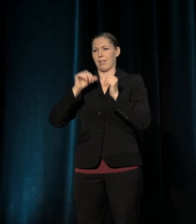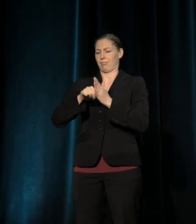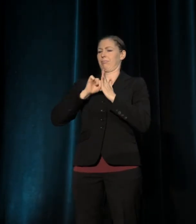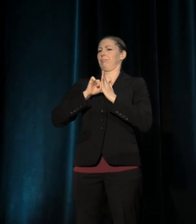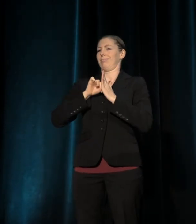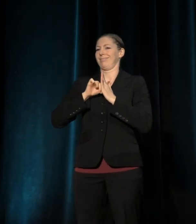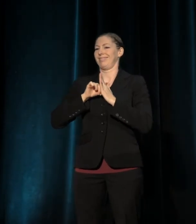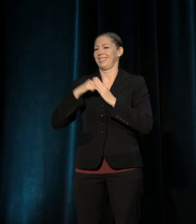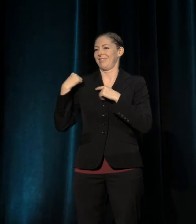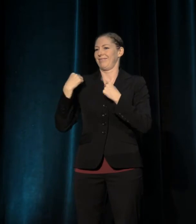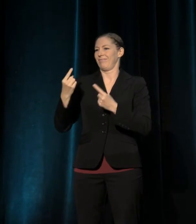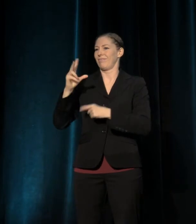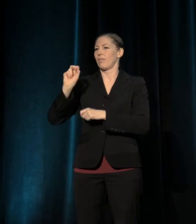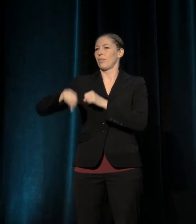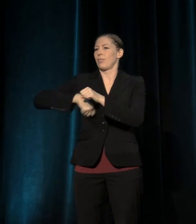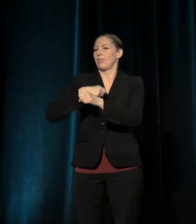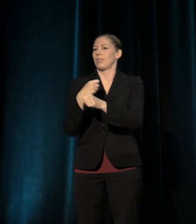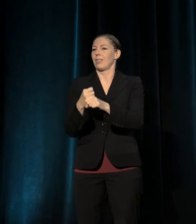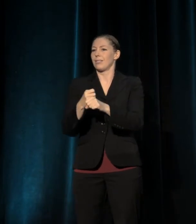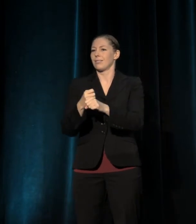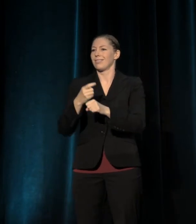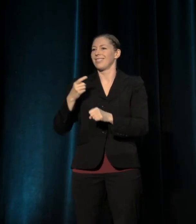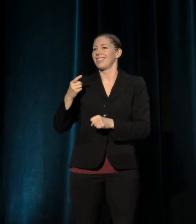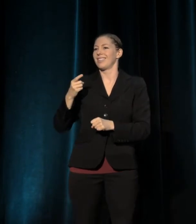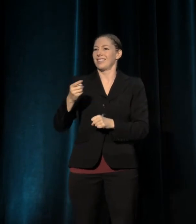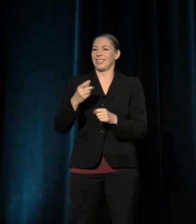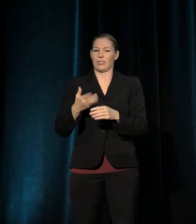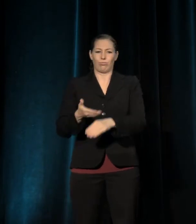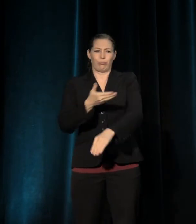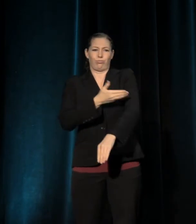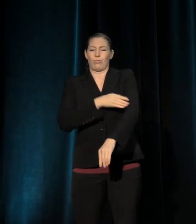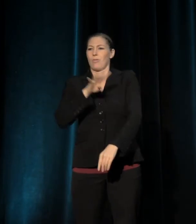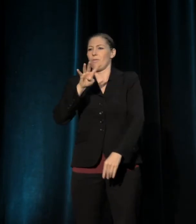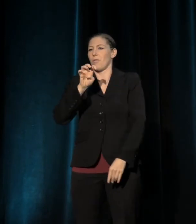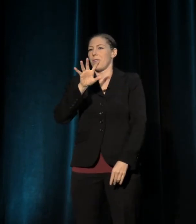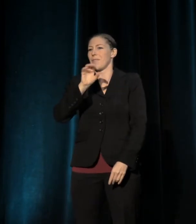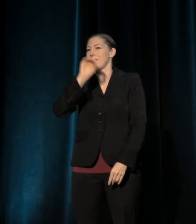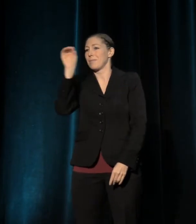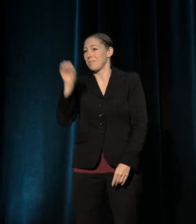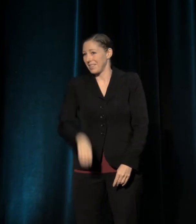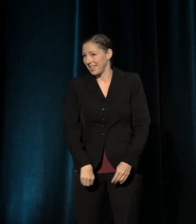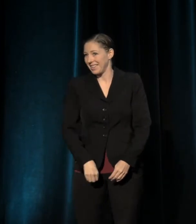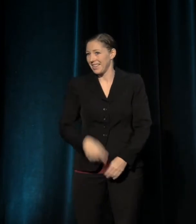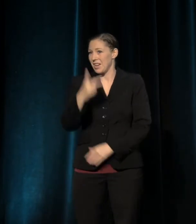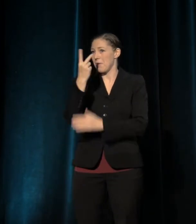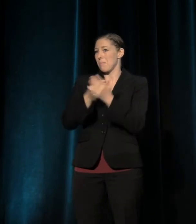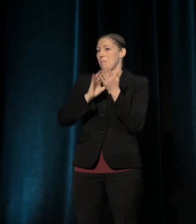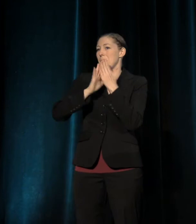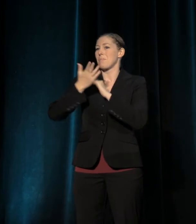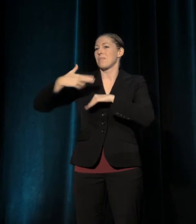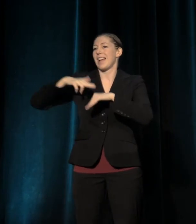she's grown Berkeley Rep by 450 percent and both have become national leaders and national treasures